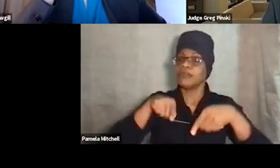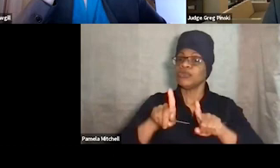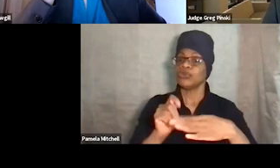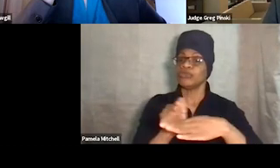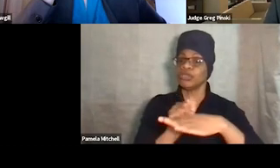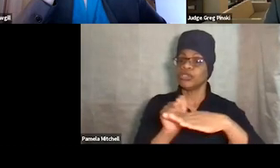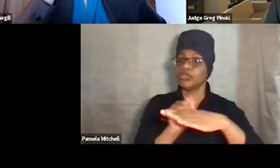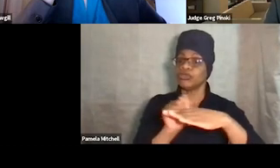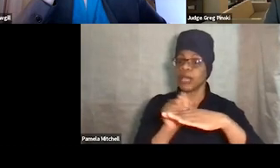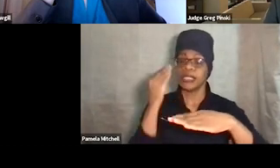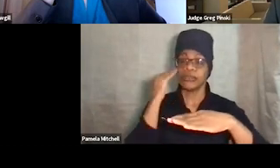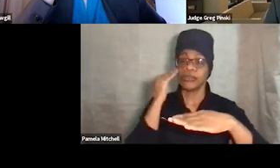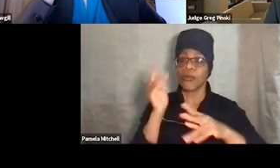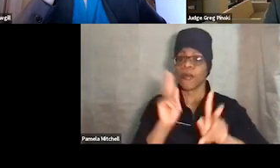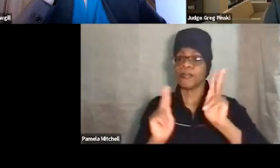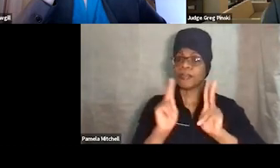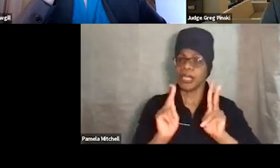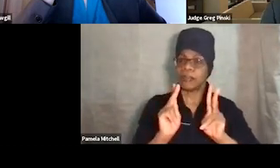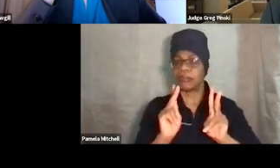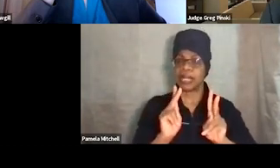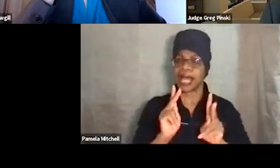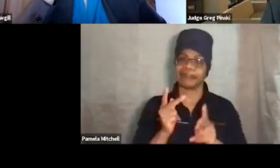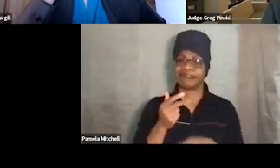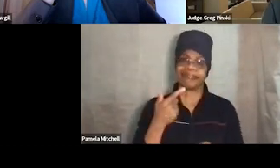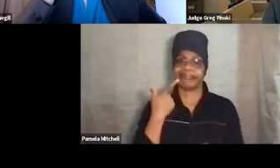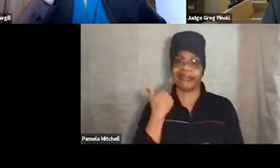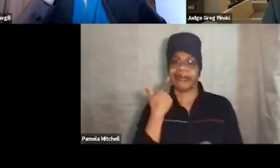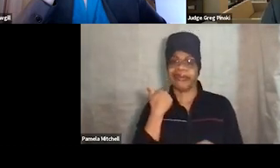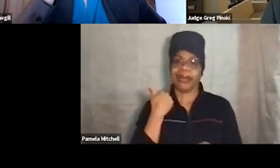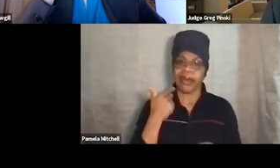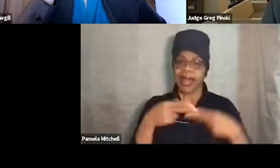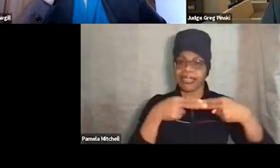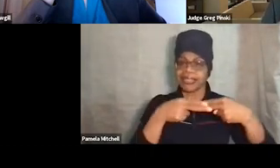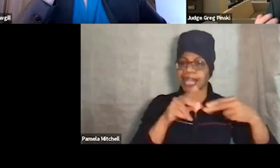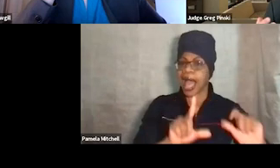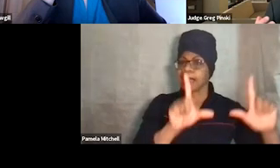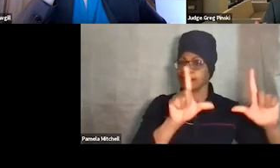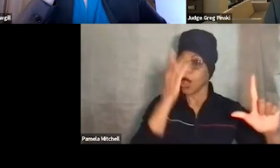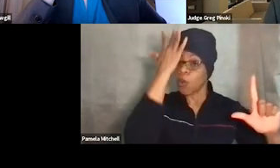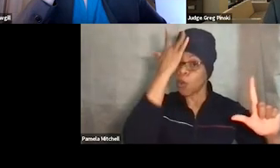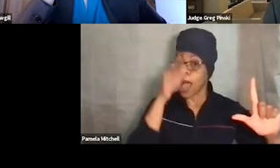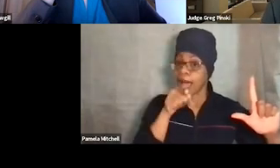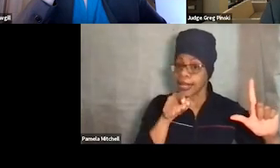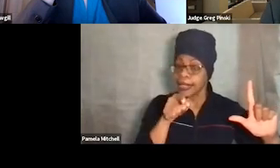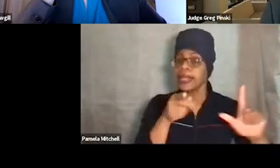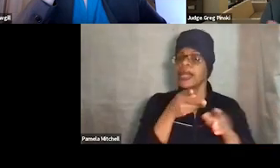you know, folks will kind of scoff at this slide because, as professionals,